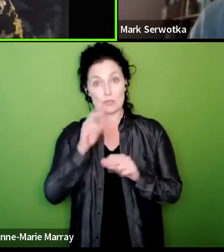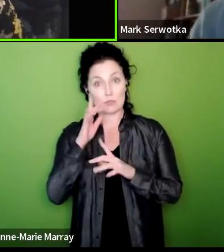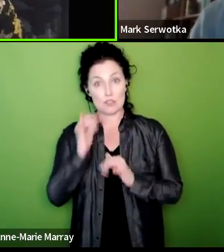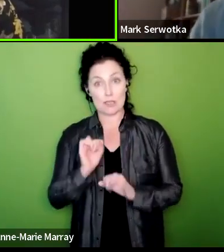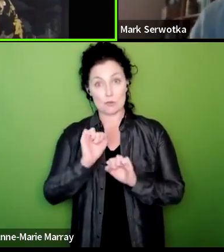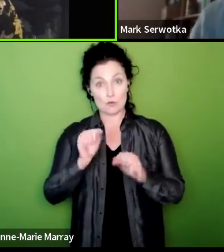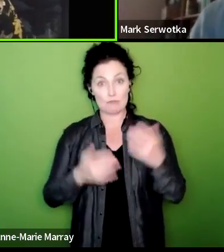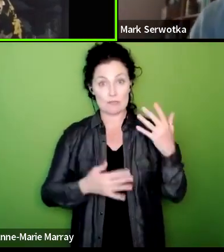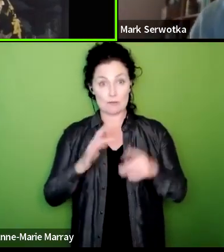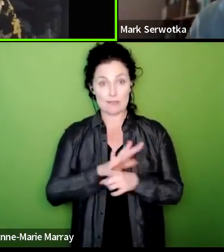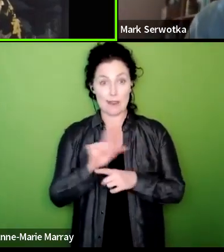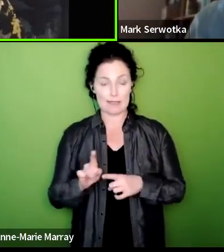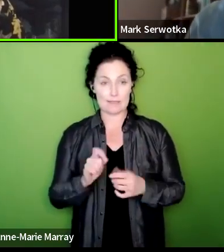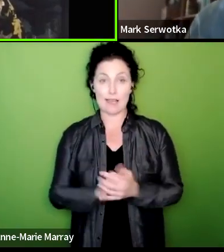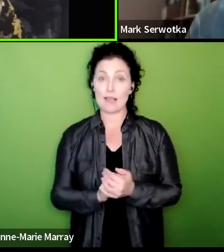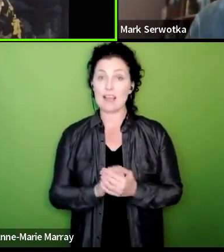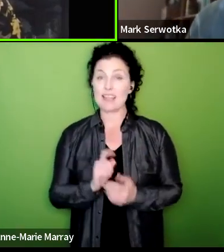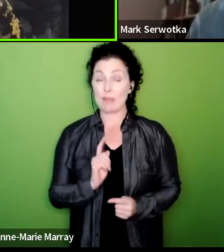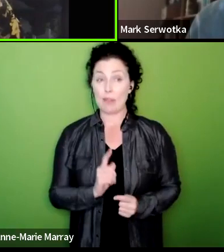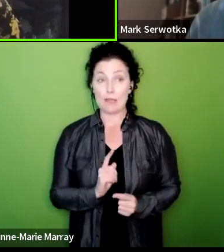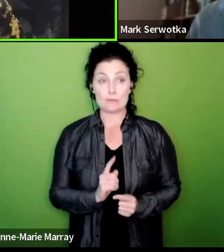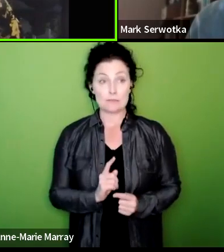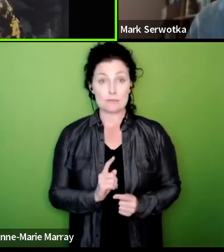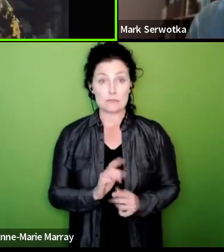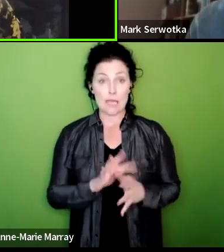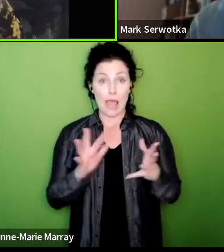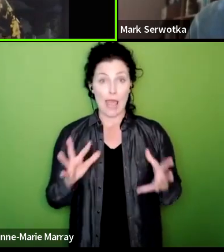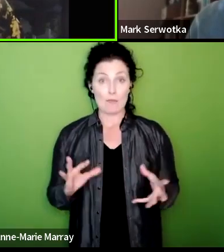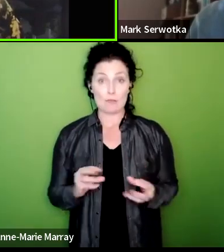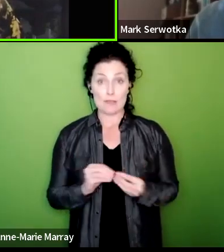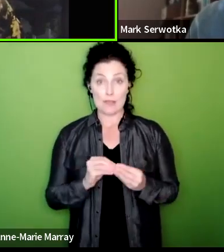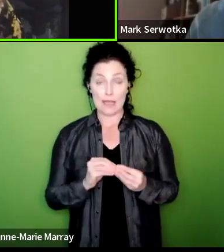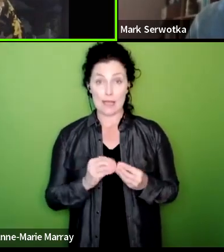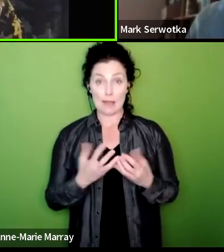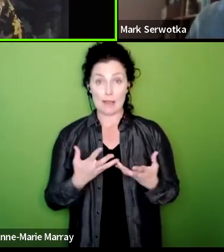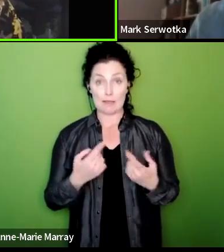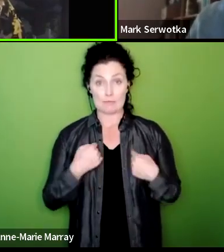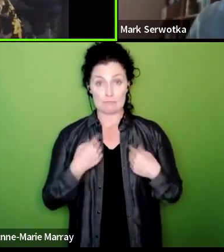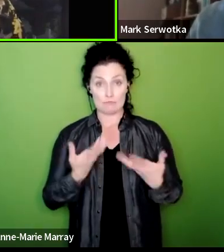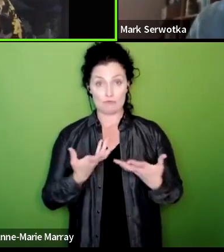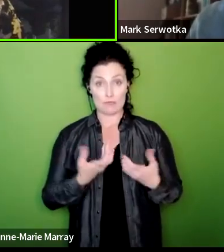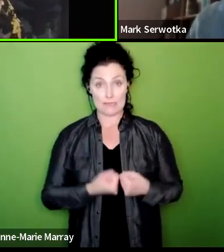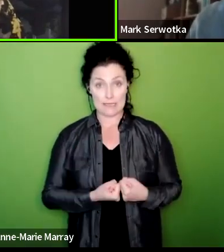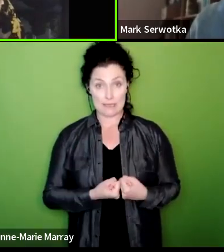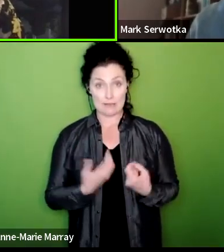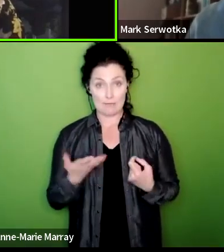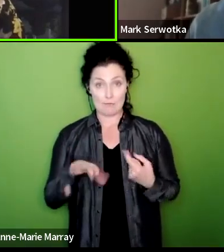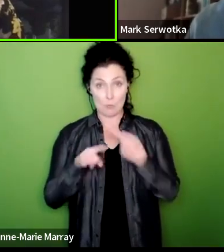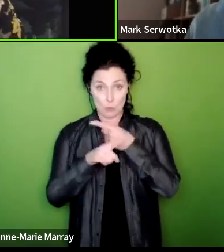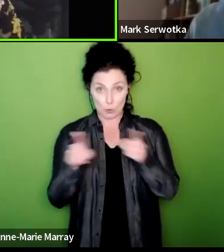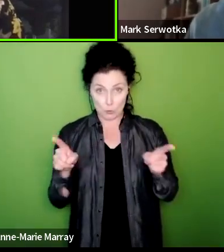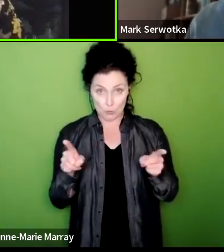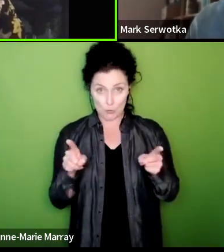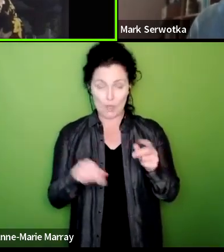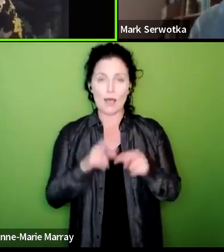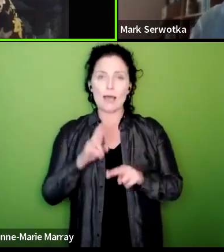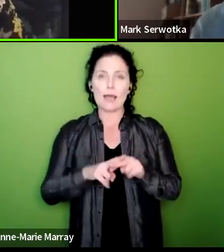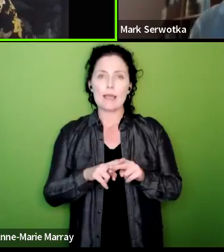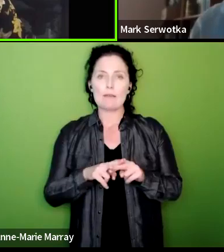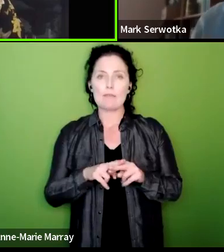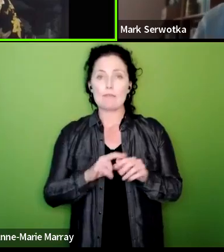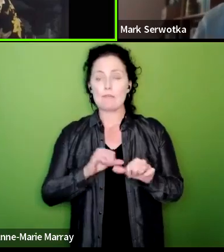so that is more or less everything that has come into me um if if after this ends you feel that